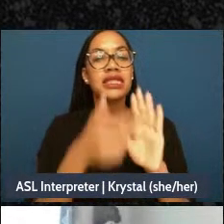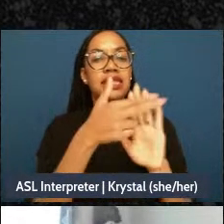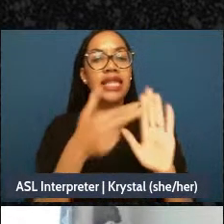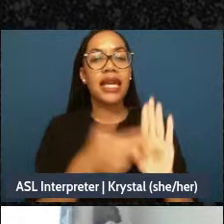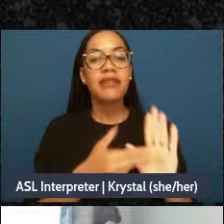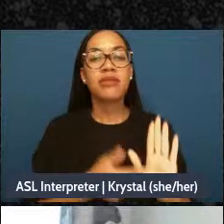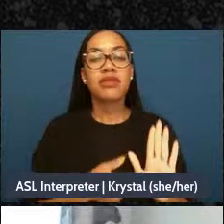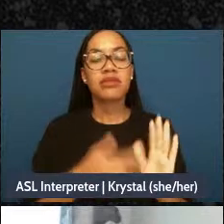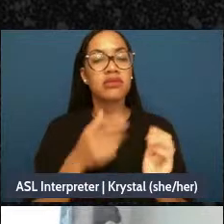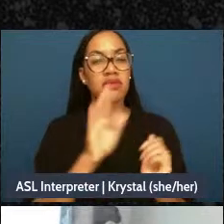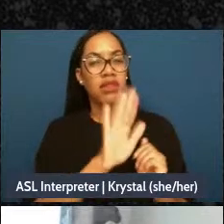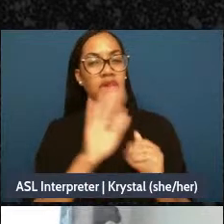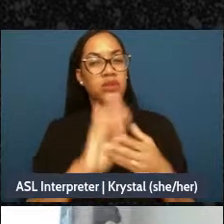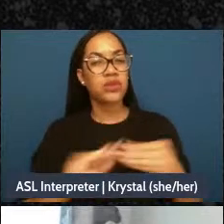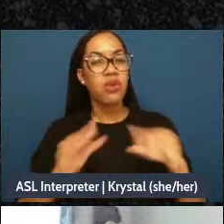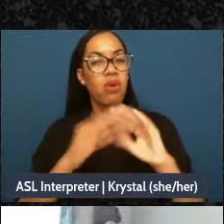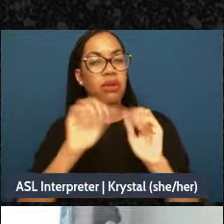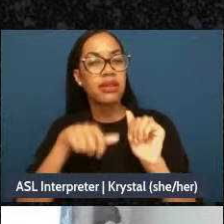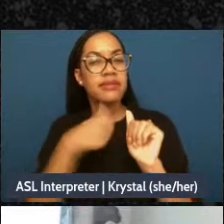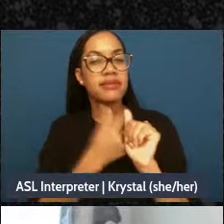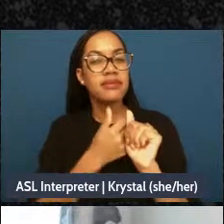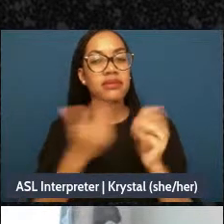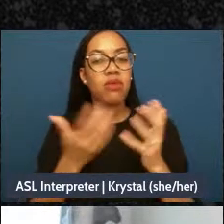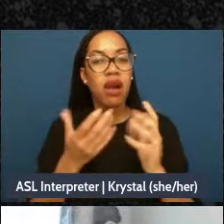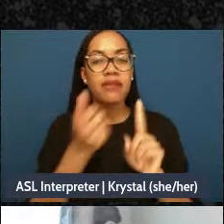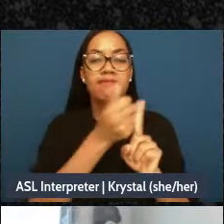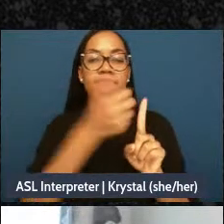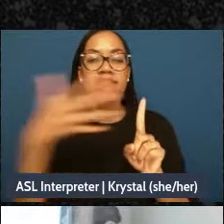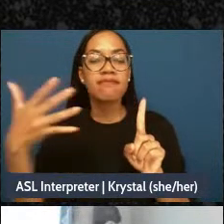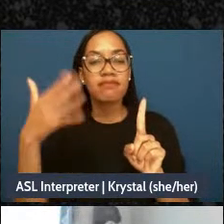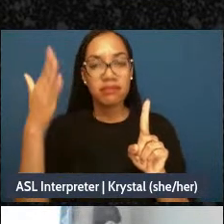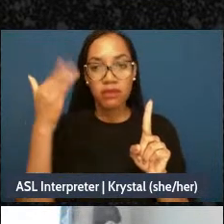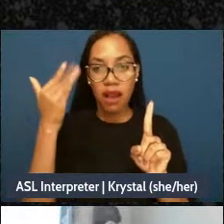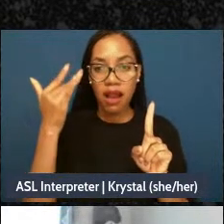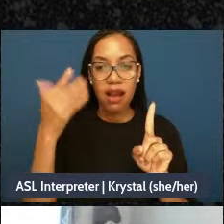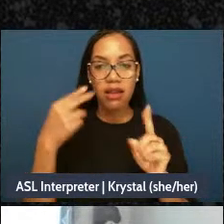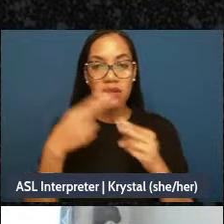what-what is the context of it? Why did somebody say that to you, or did somebody